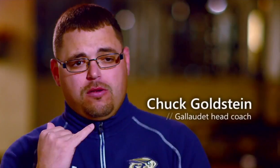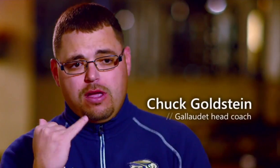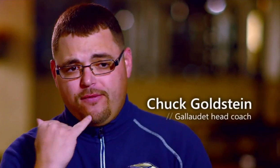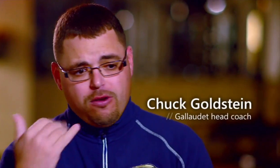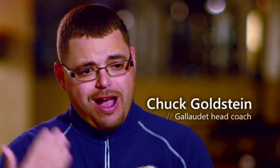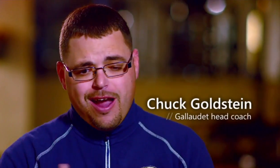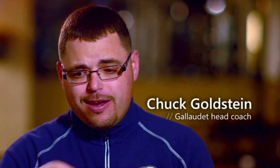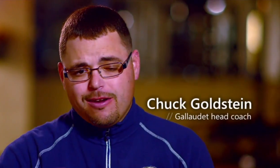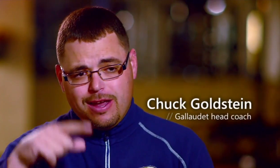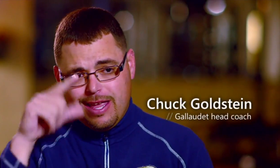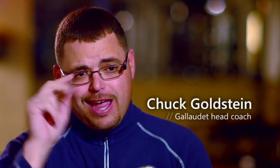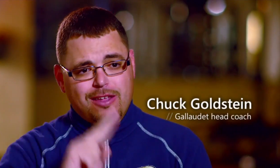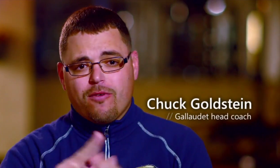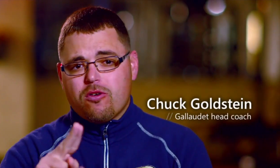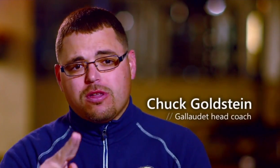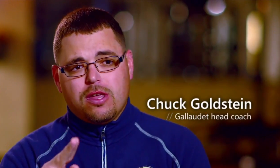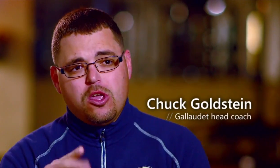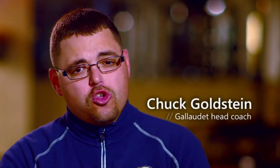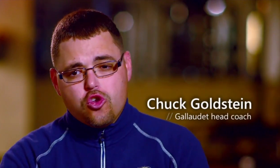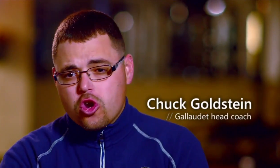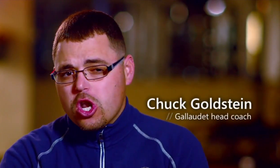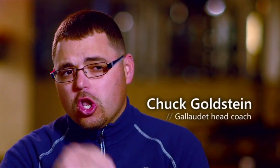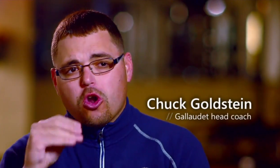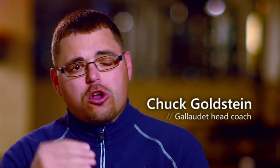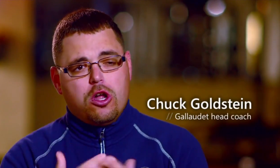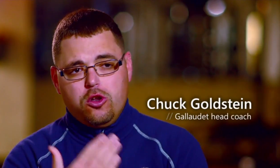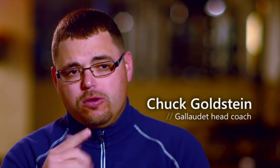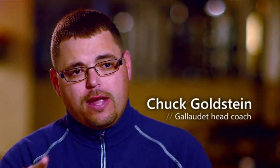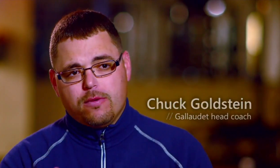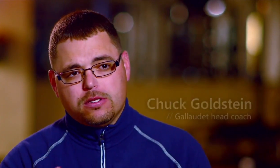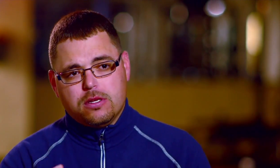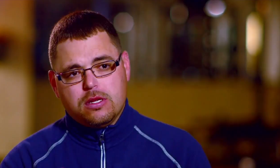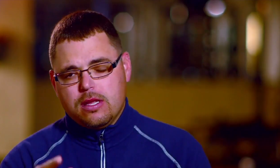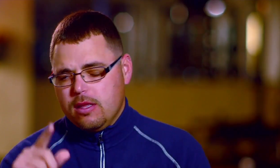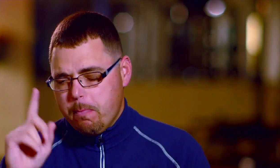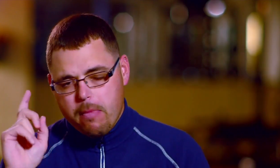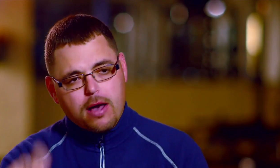Chuck: If you're hired here at Gallaudet University You're going to learn a new language. You must.